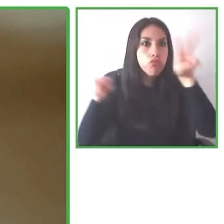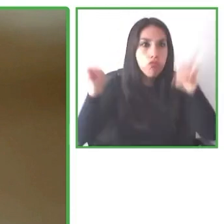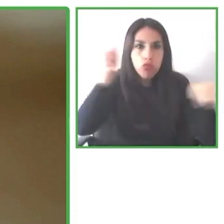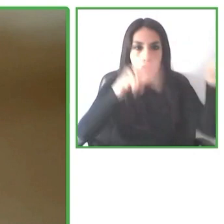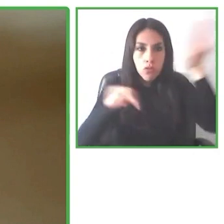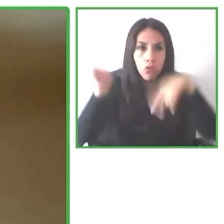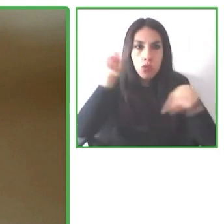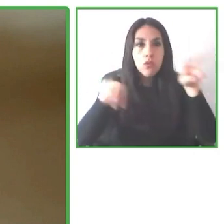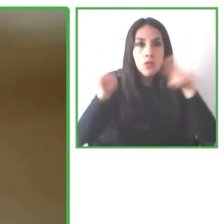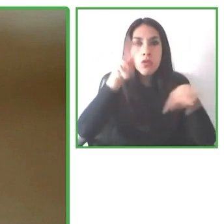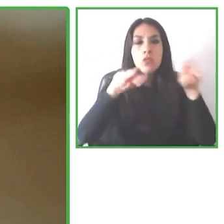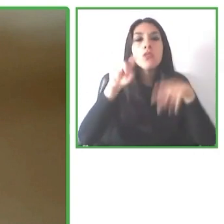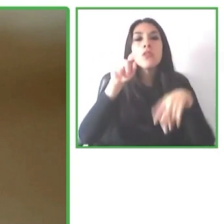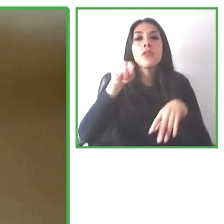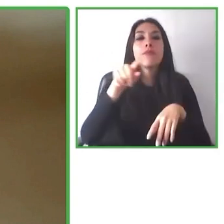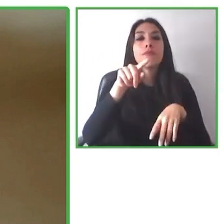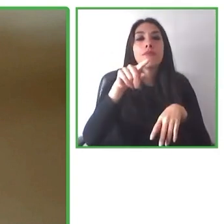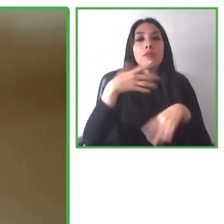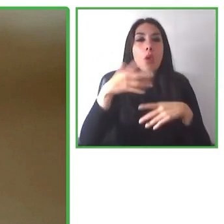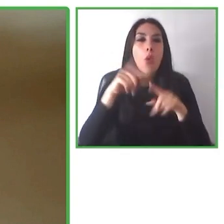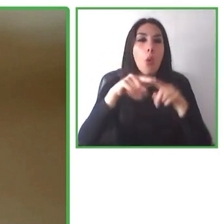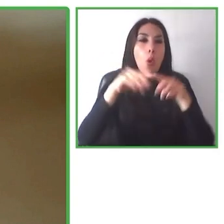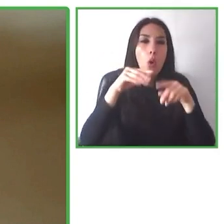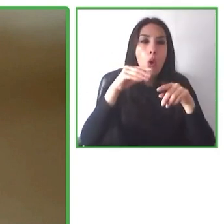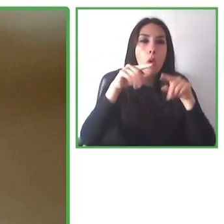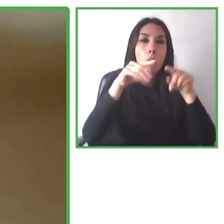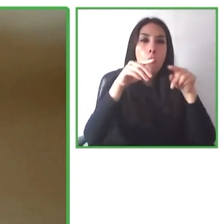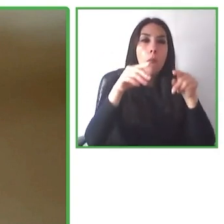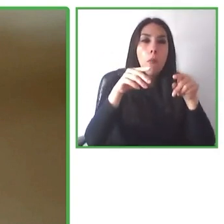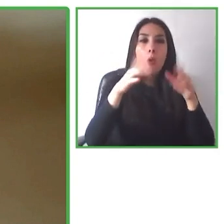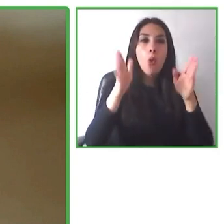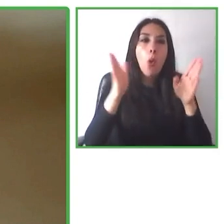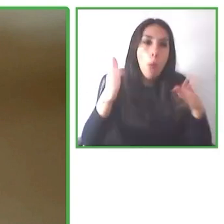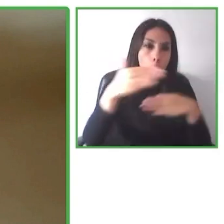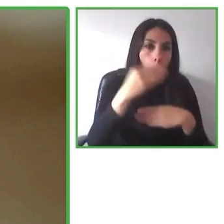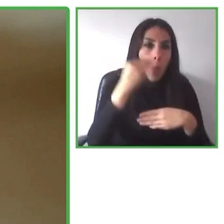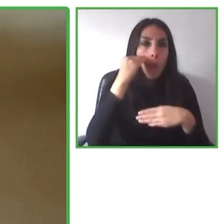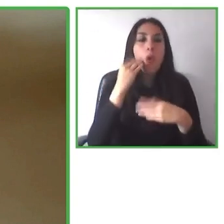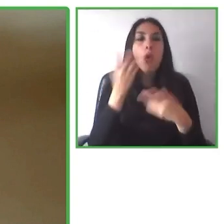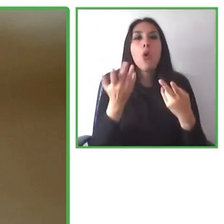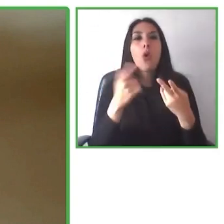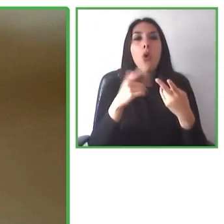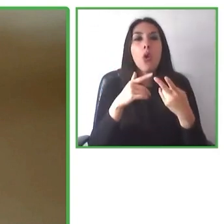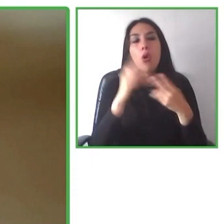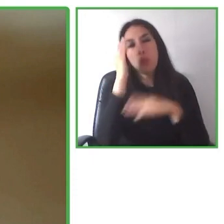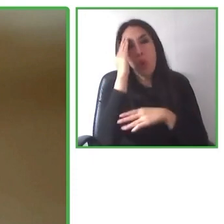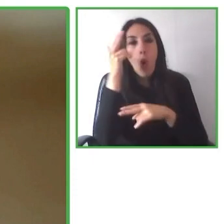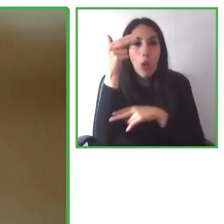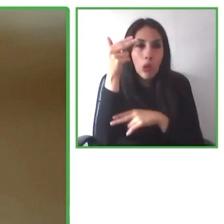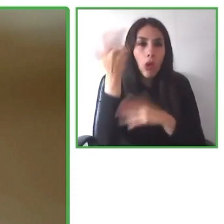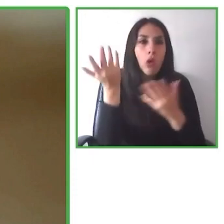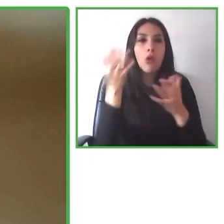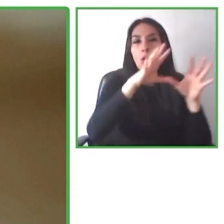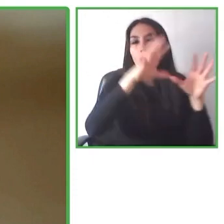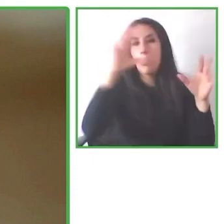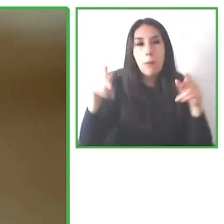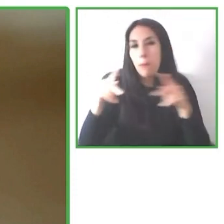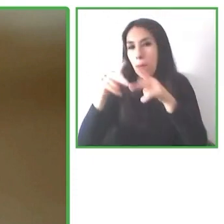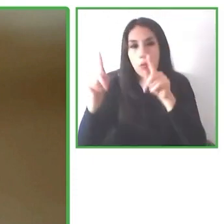that carries out different daily excursions. It has a customer service that is focused on